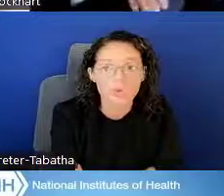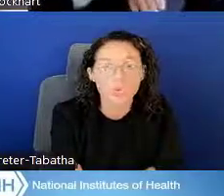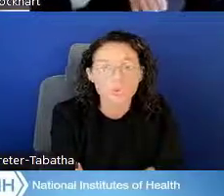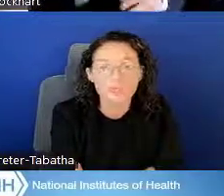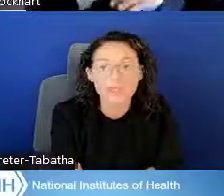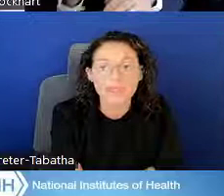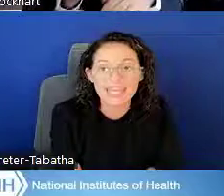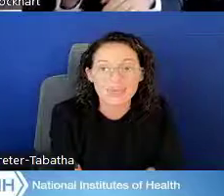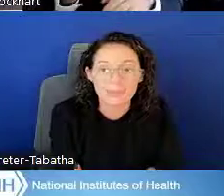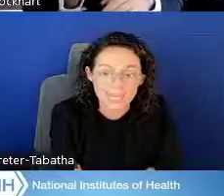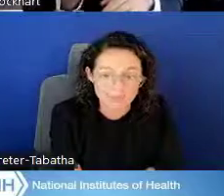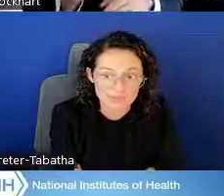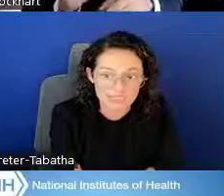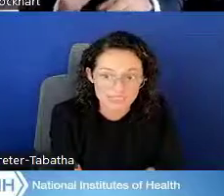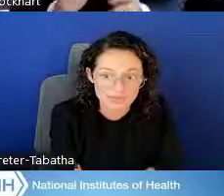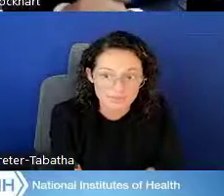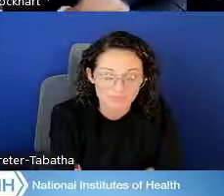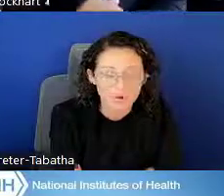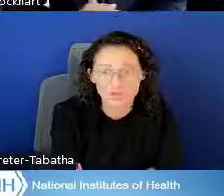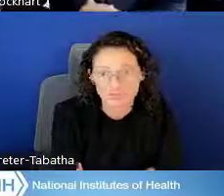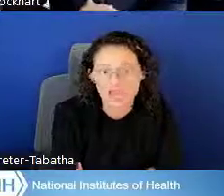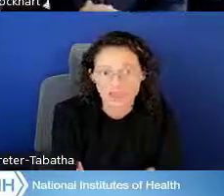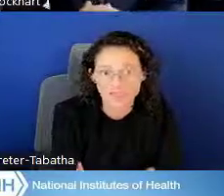so we would be making the payment on your behalf.